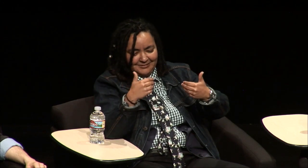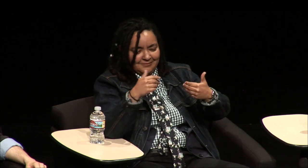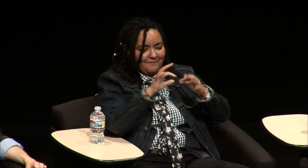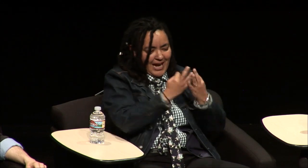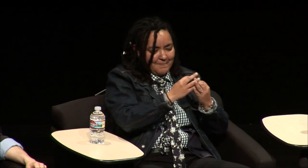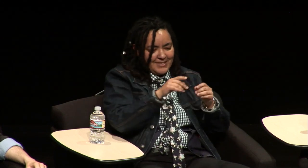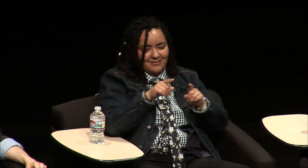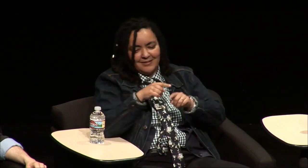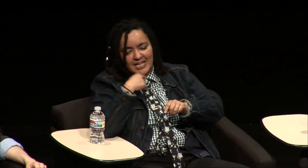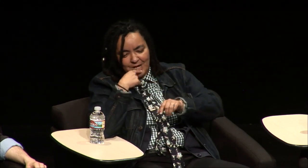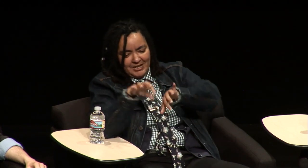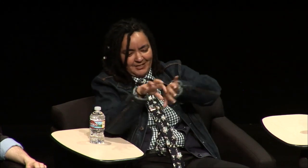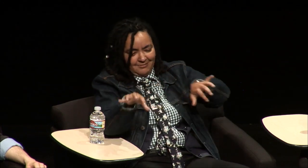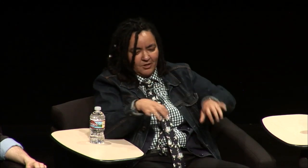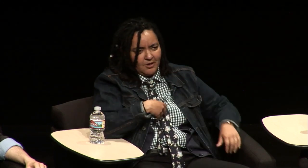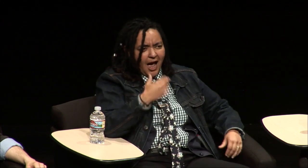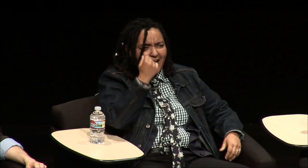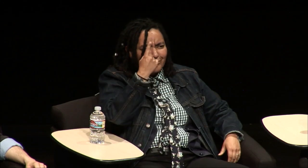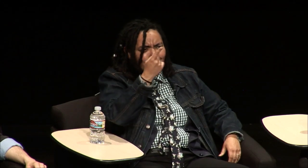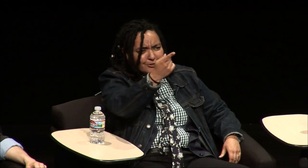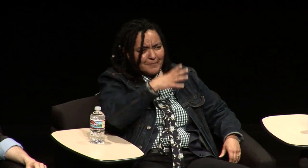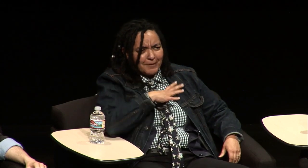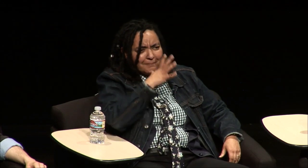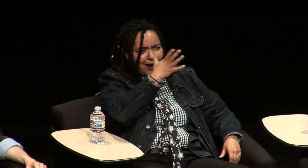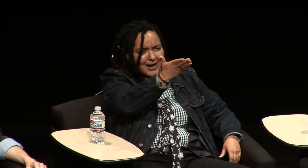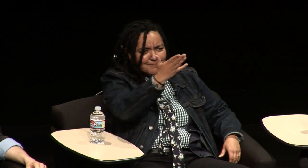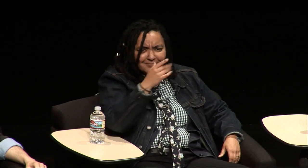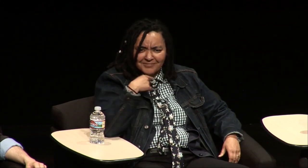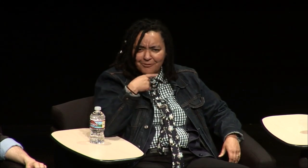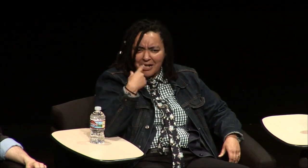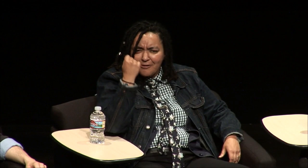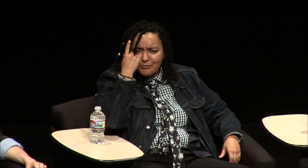the distinction between hearing people in my hearing family members because my